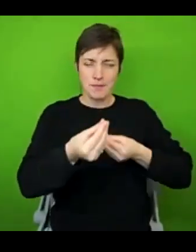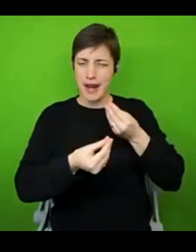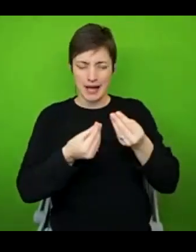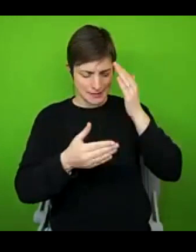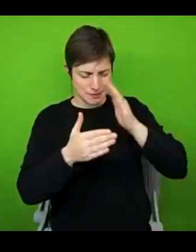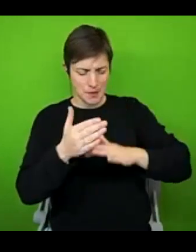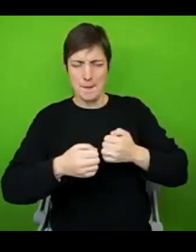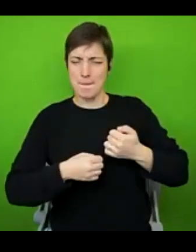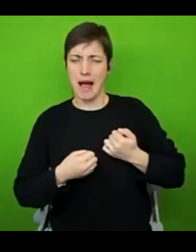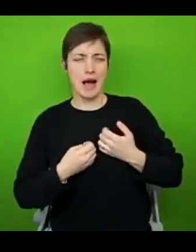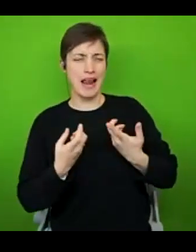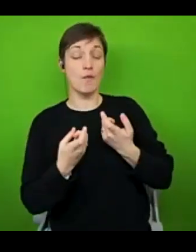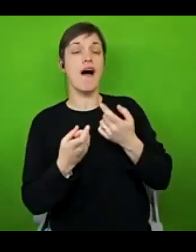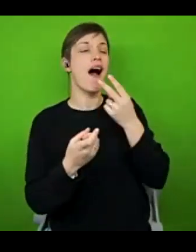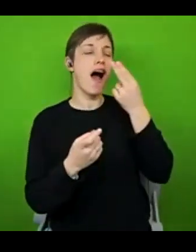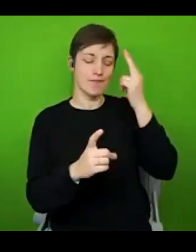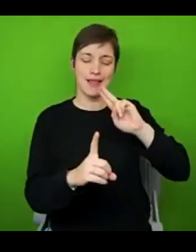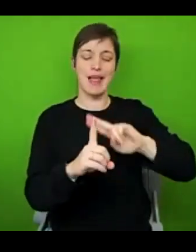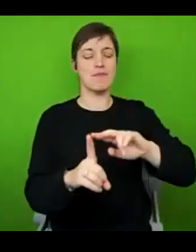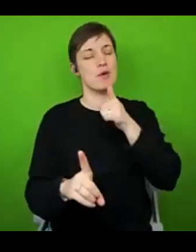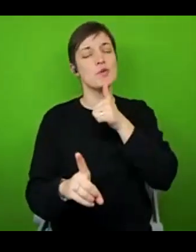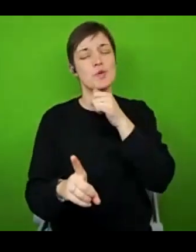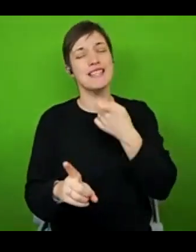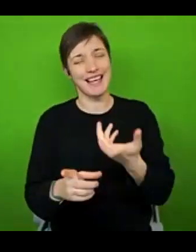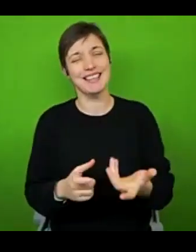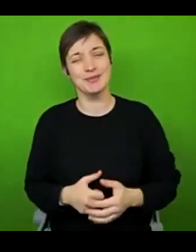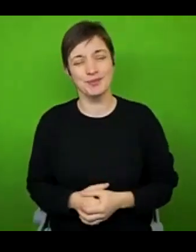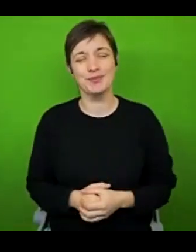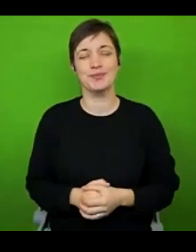necessarily have that shared experience they can draw upon to help them understand it.